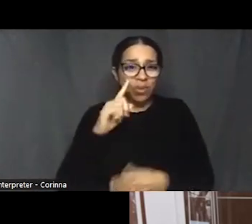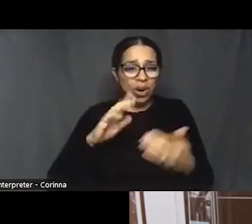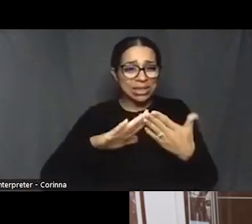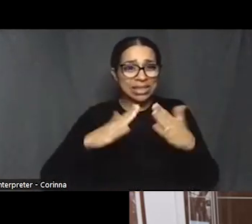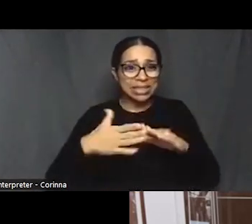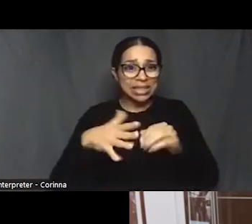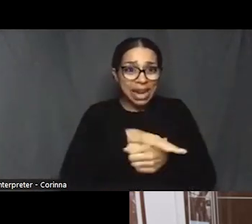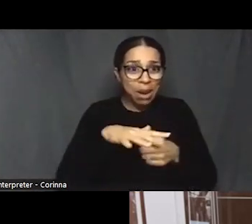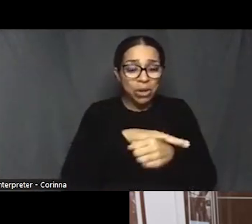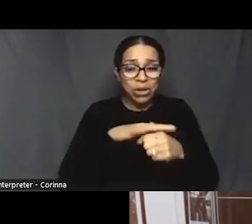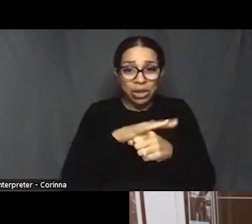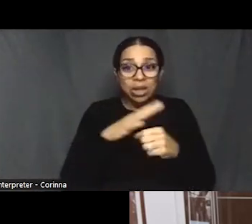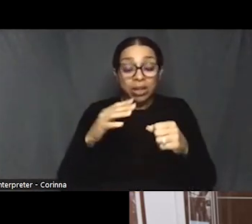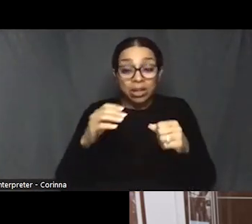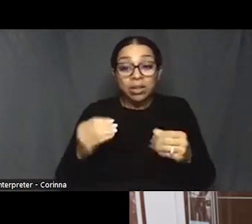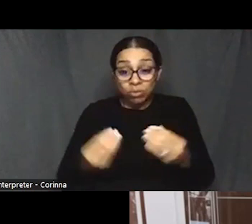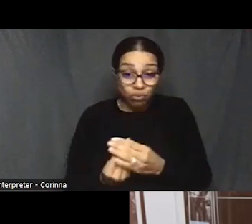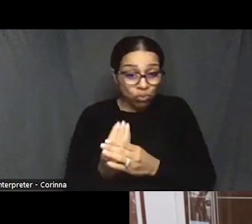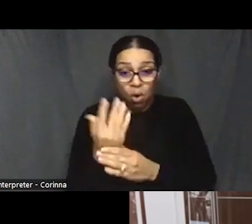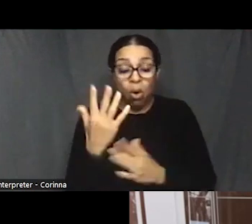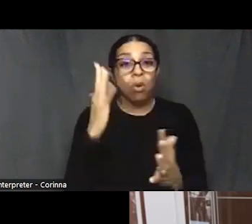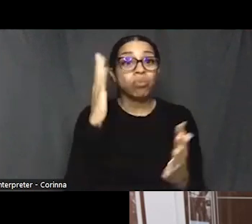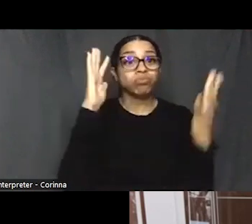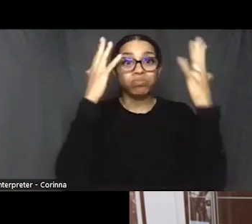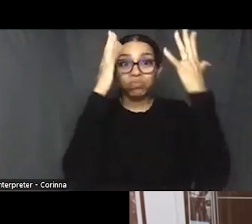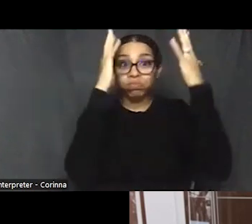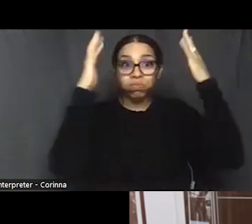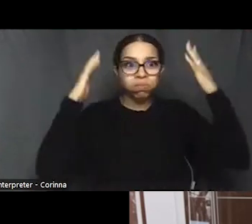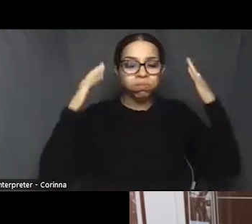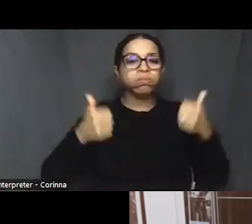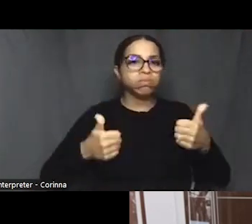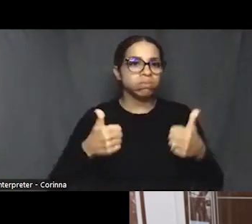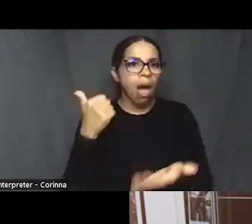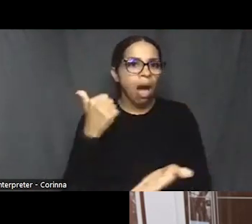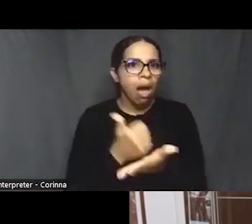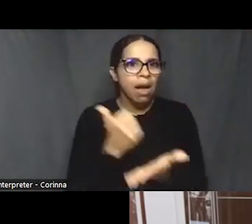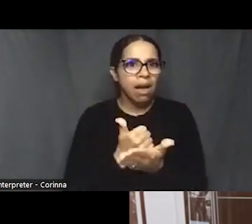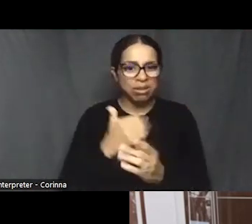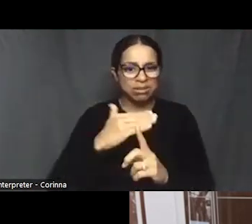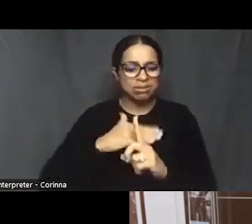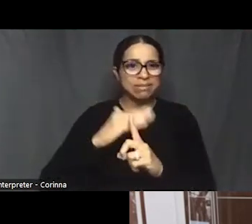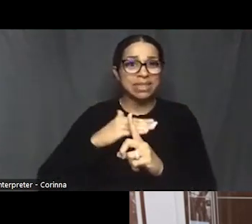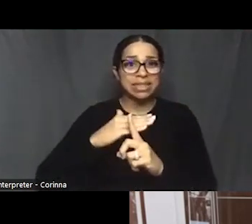the temperature when we are having these exorbitant 105 summers.